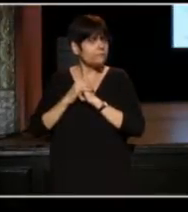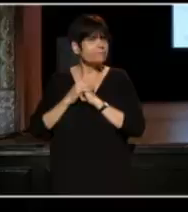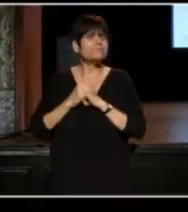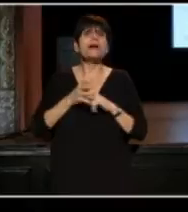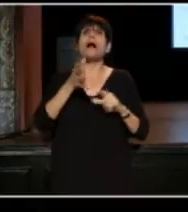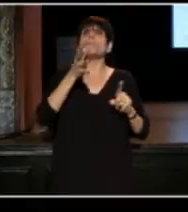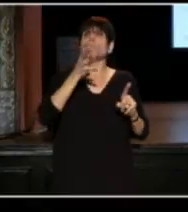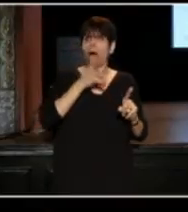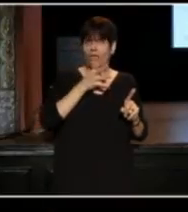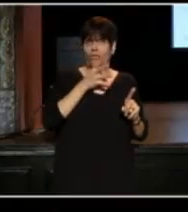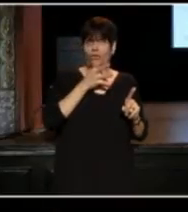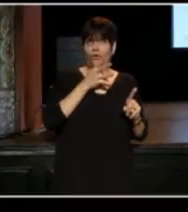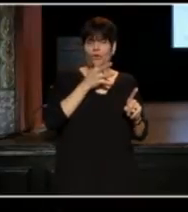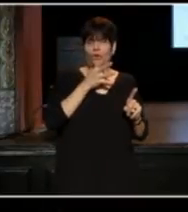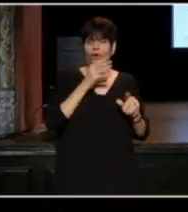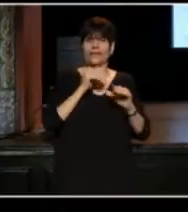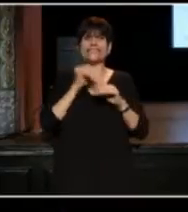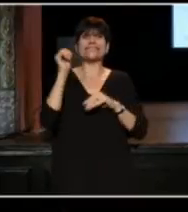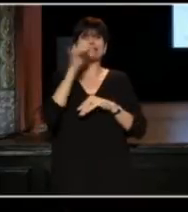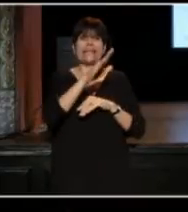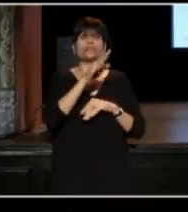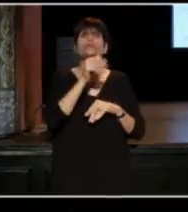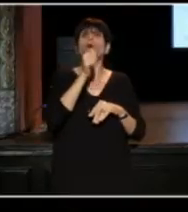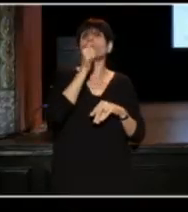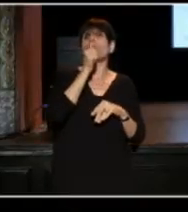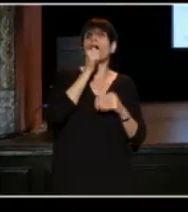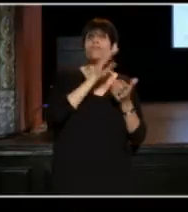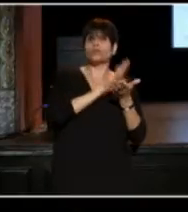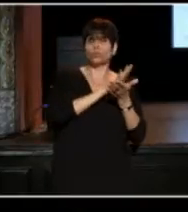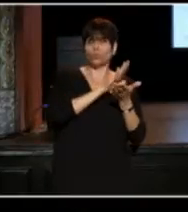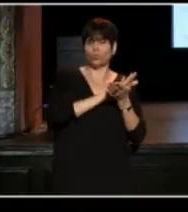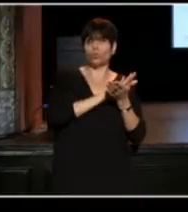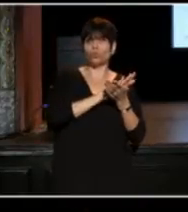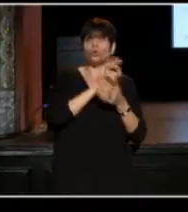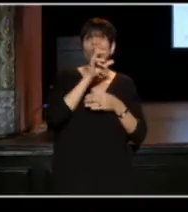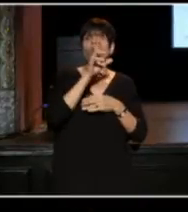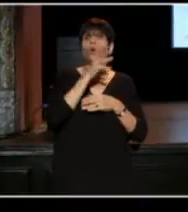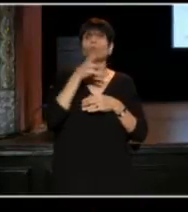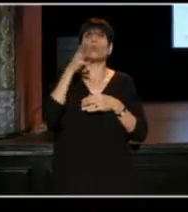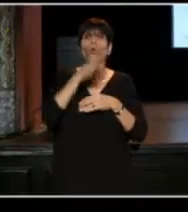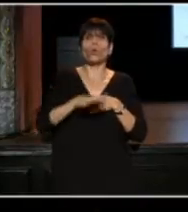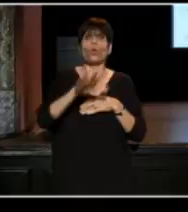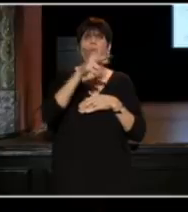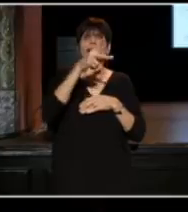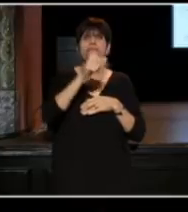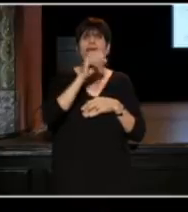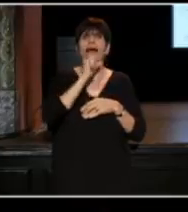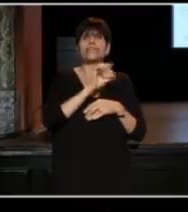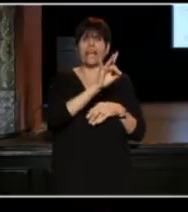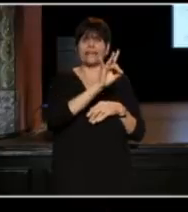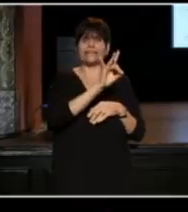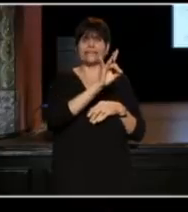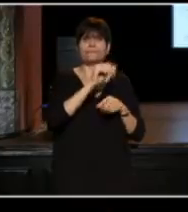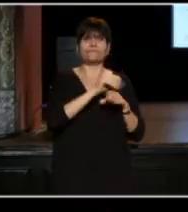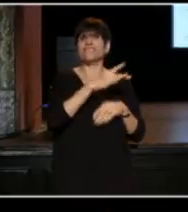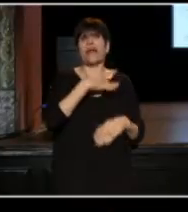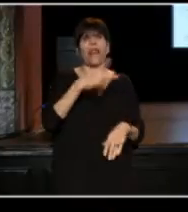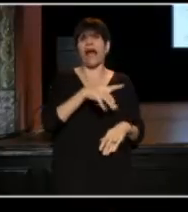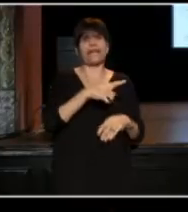My mother was sent to a private school in rural Pennsylvania, when she was 8 years old, and she didn't like it.